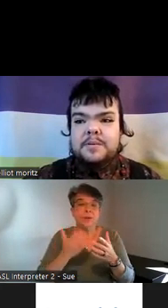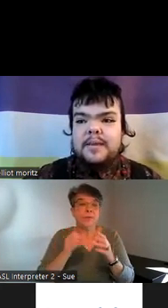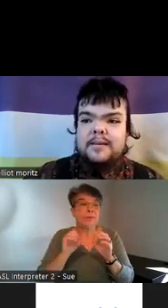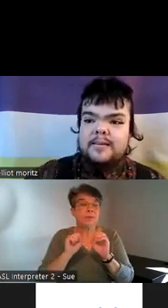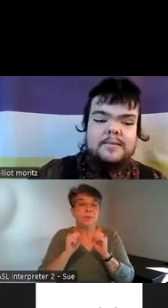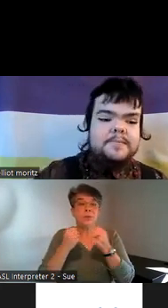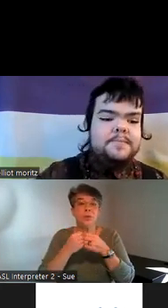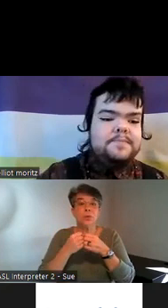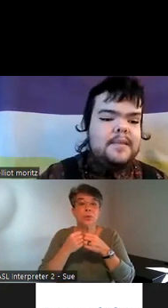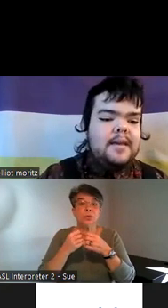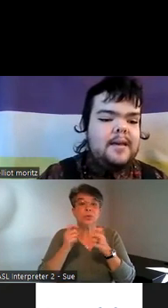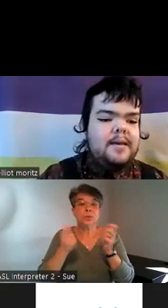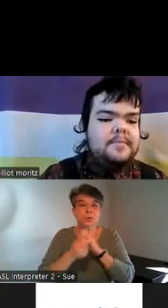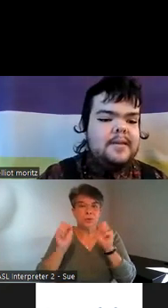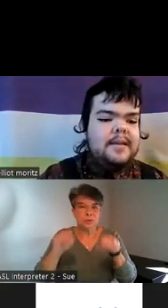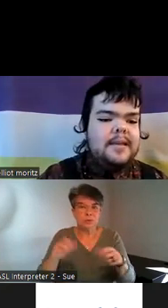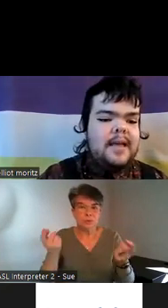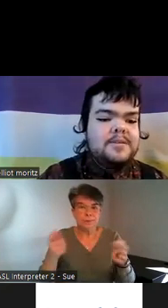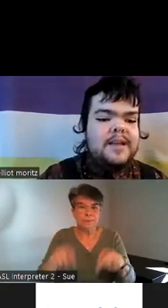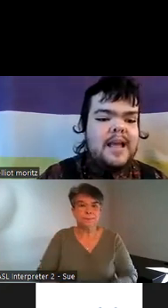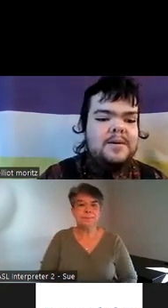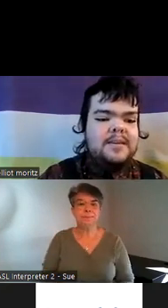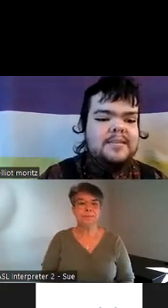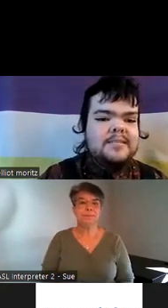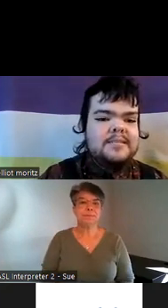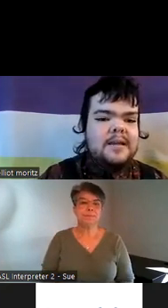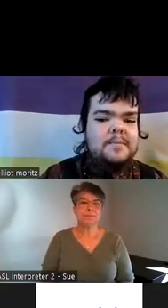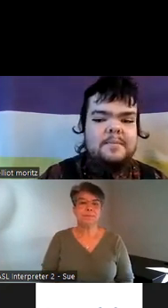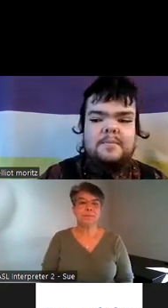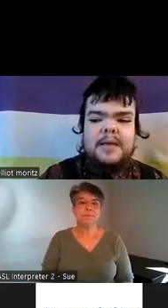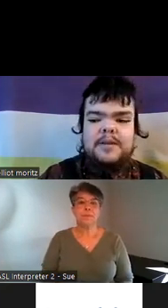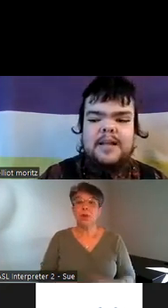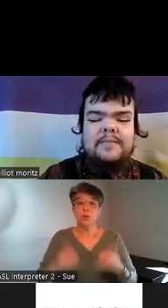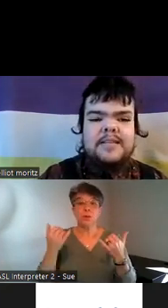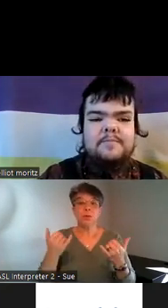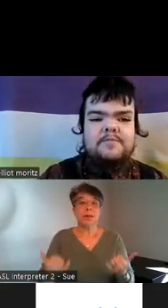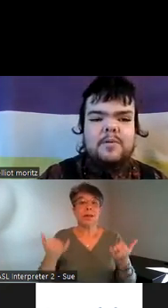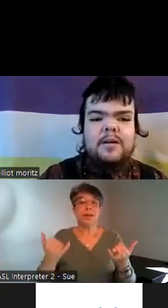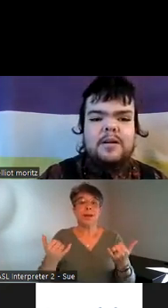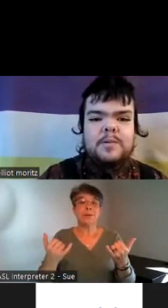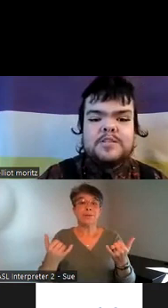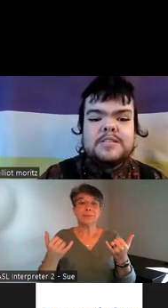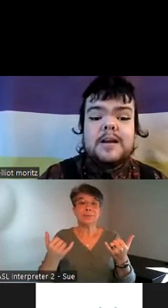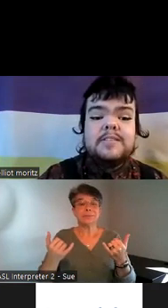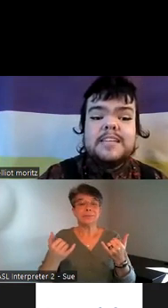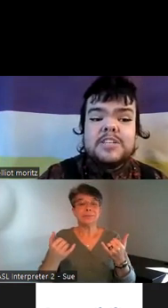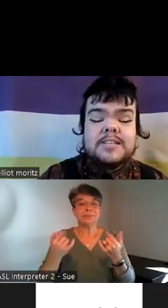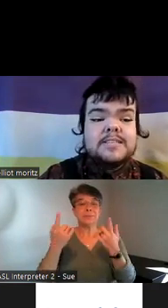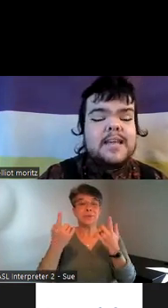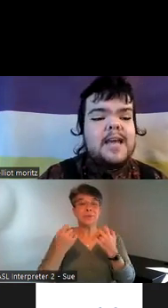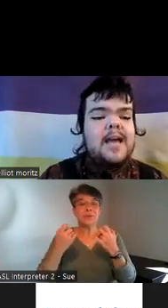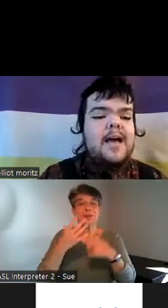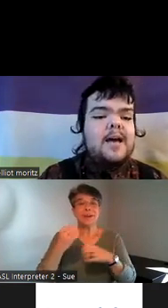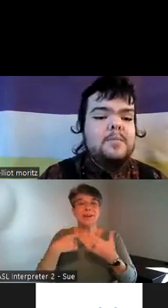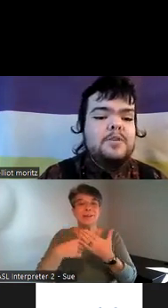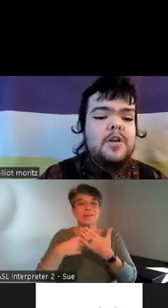doing um and yeah so now is um I'm gonna have a time for questions and conversations um which is